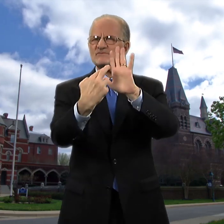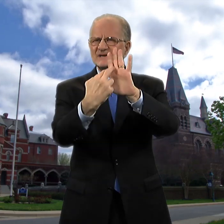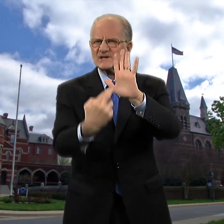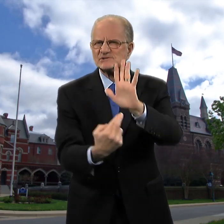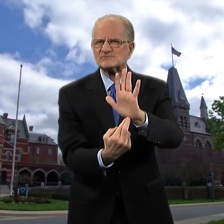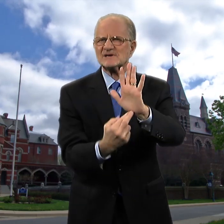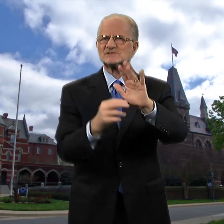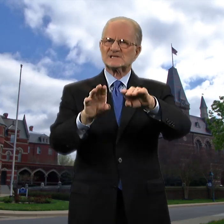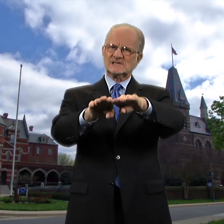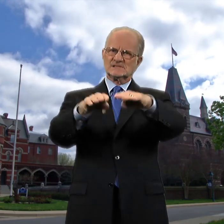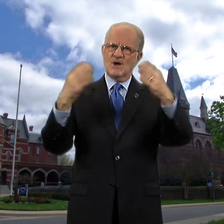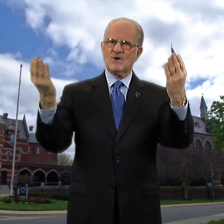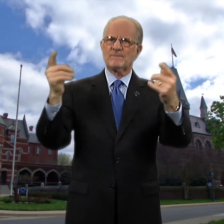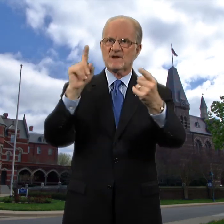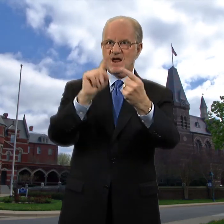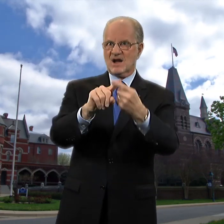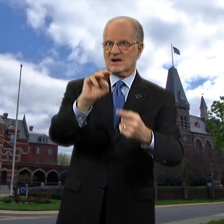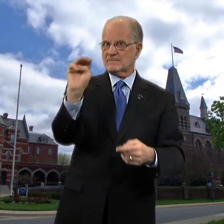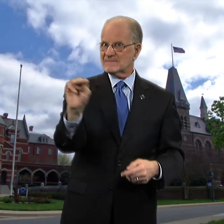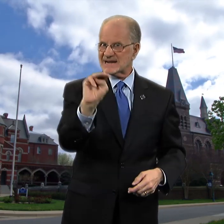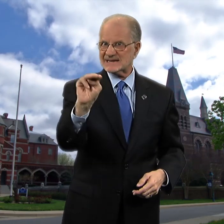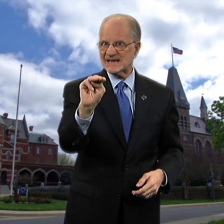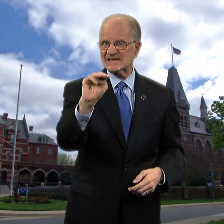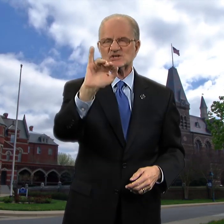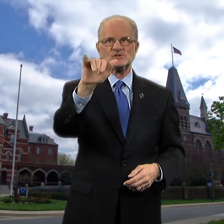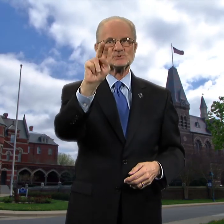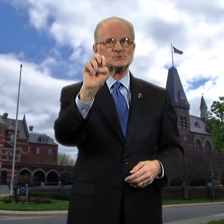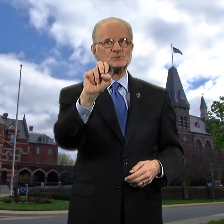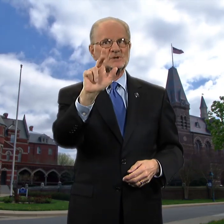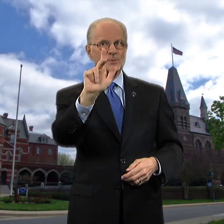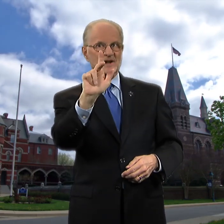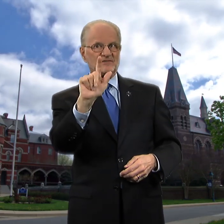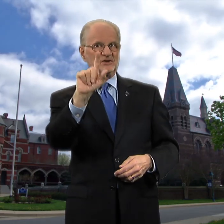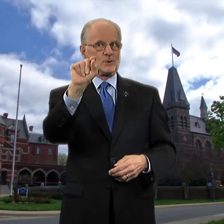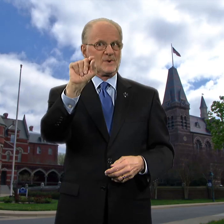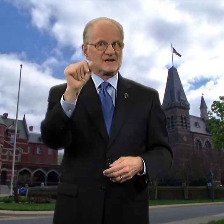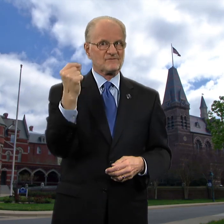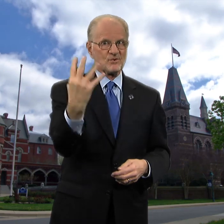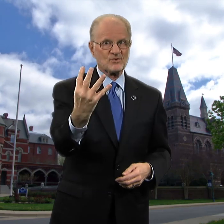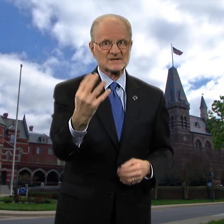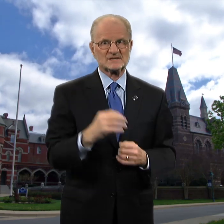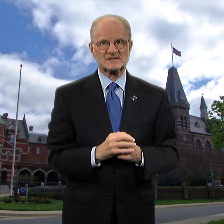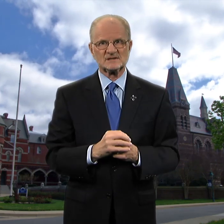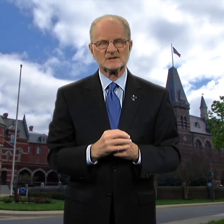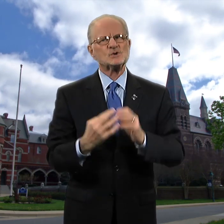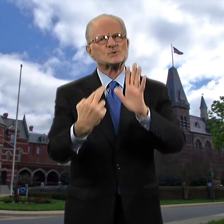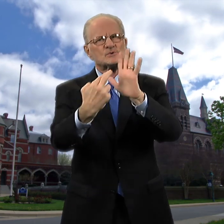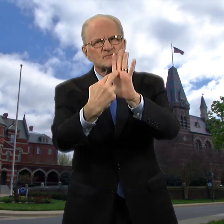Registration is open until Monday, June 23, 2014.